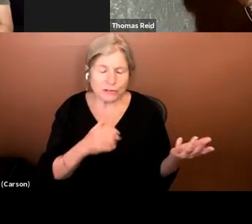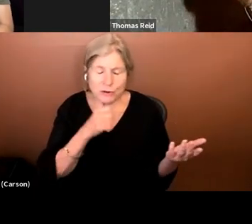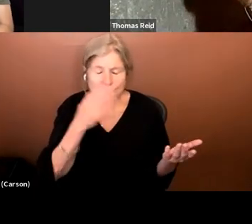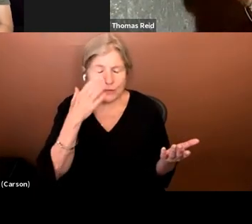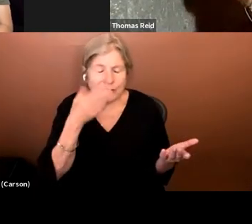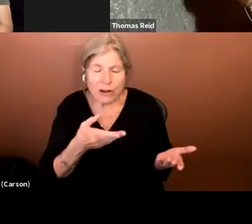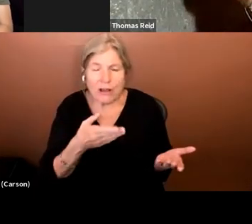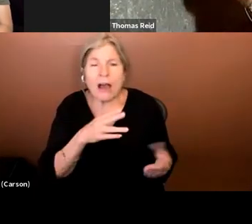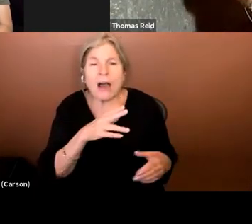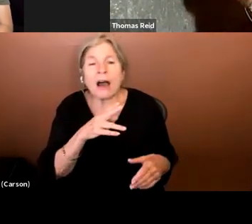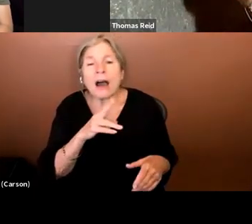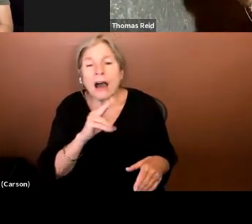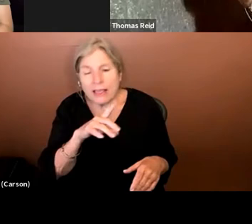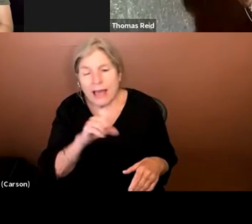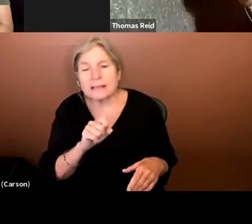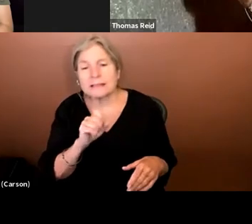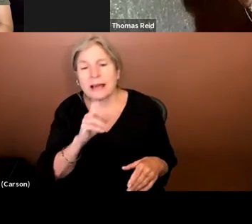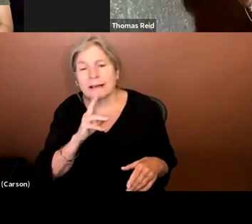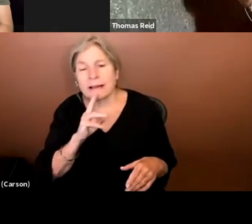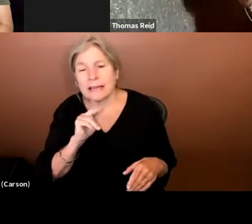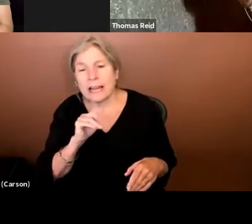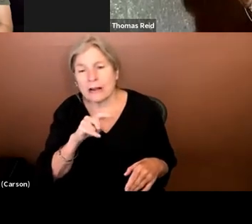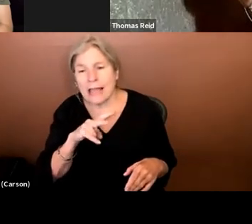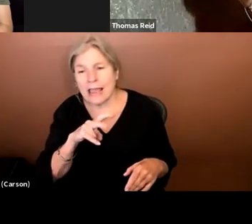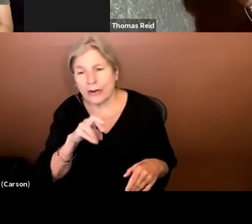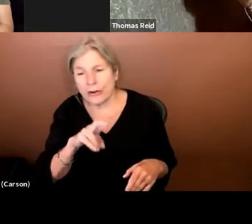In comic books you have to get all the text